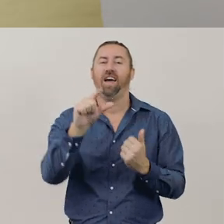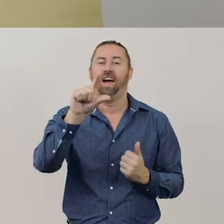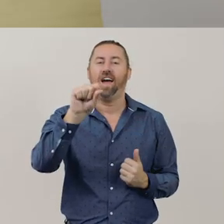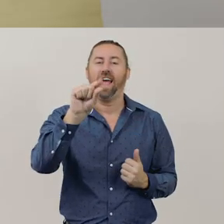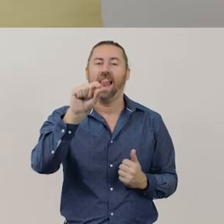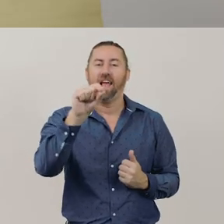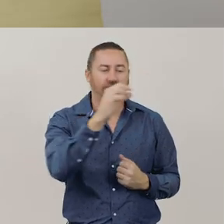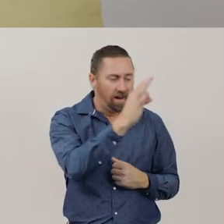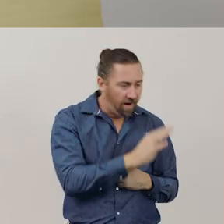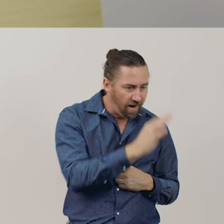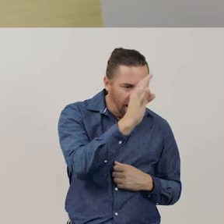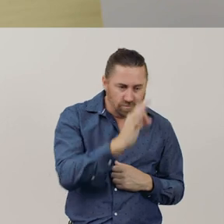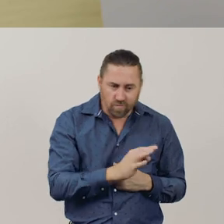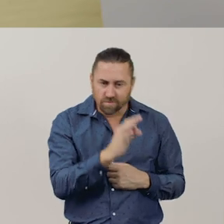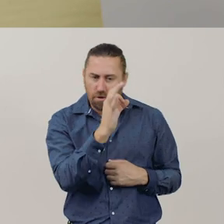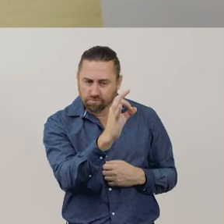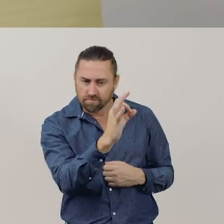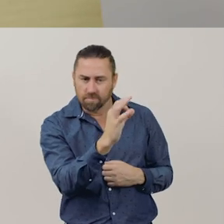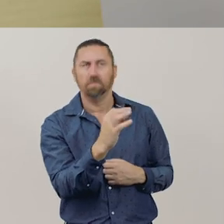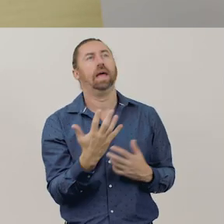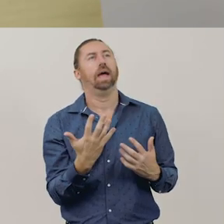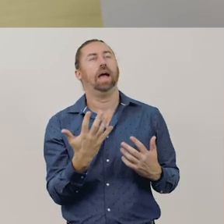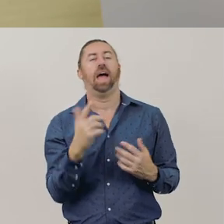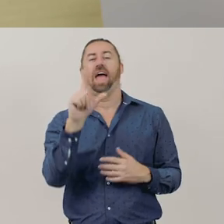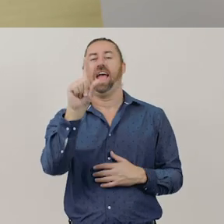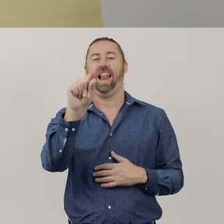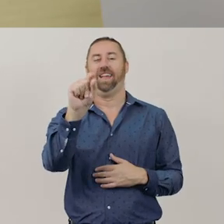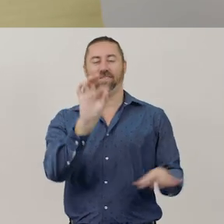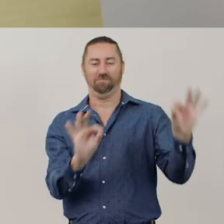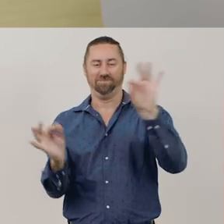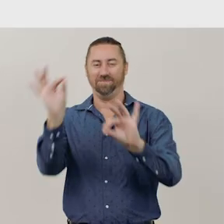The solution to the problem is that there are 11 bees left.